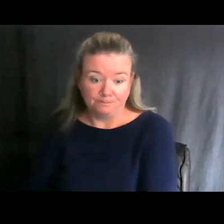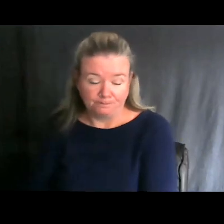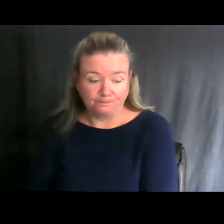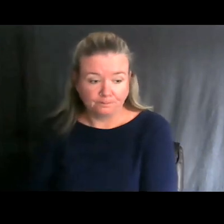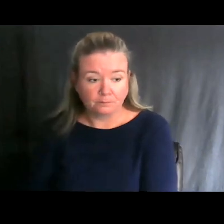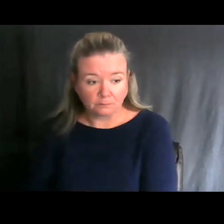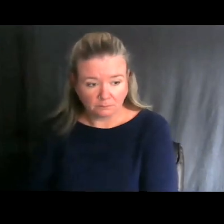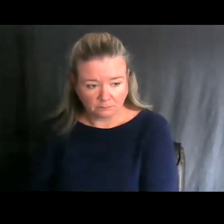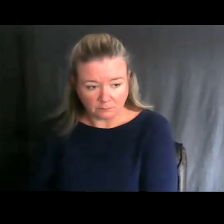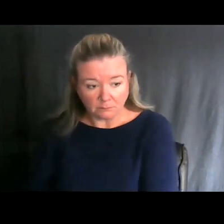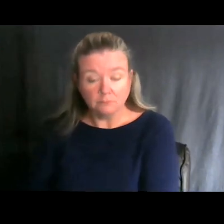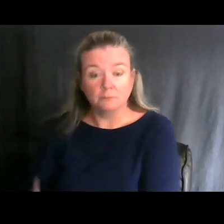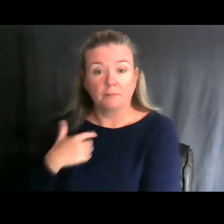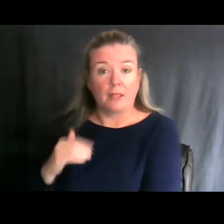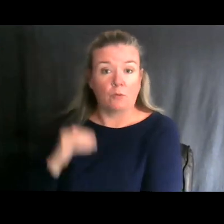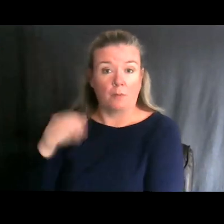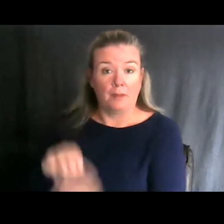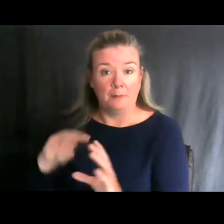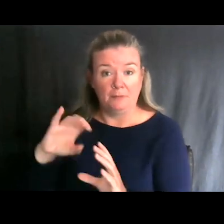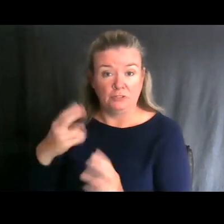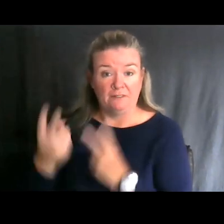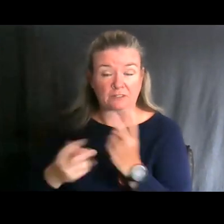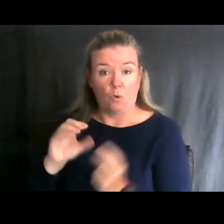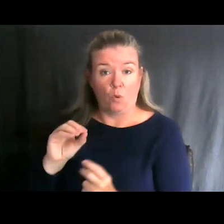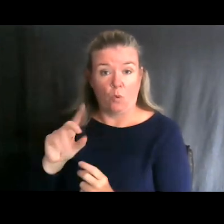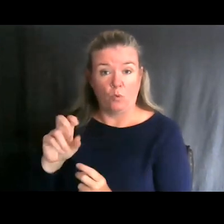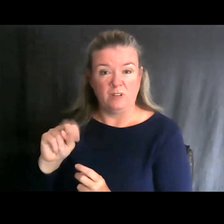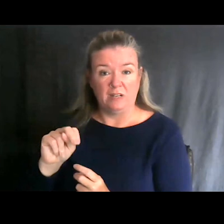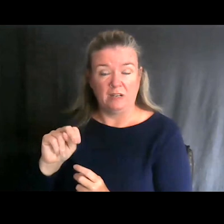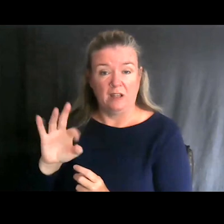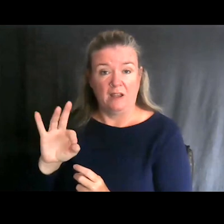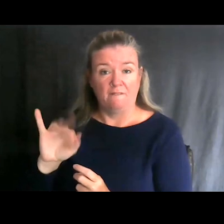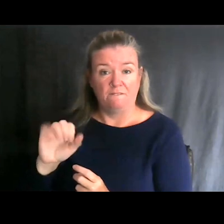Also growing up in northern Michigan I got to visit the Oden Fish Hatchery, and with